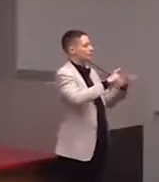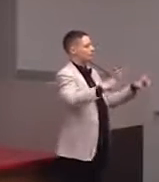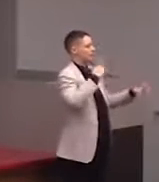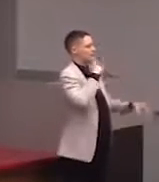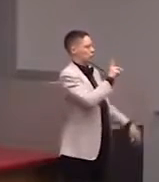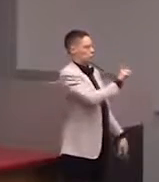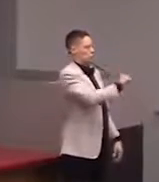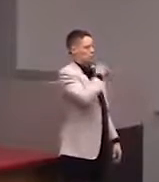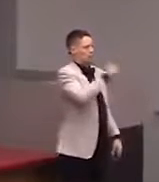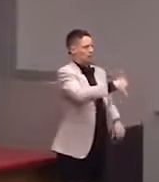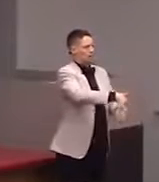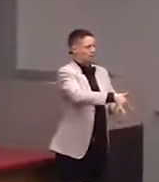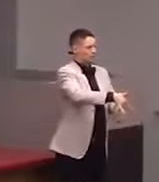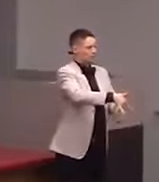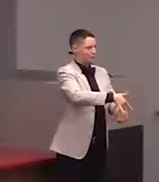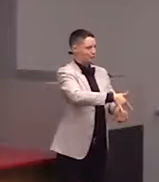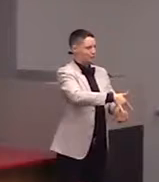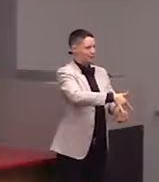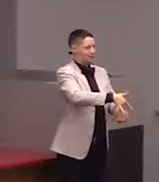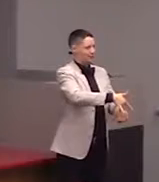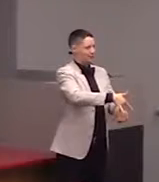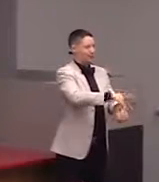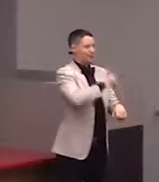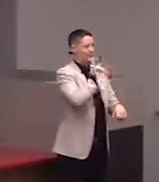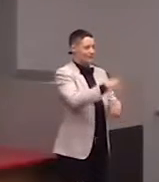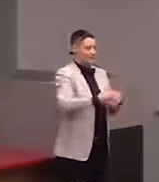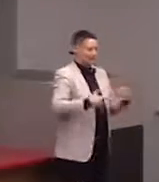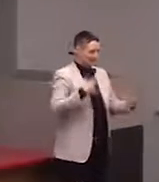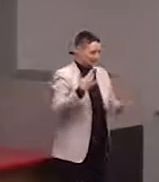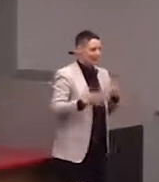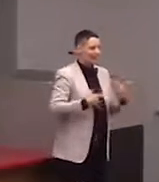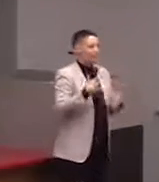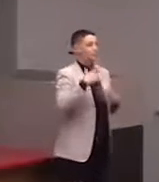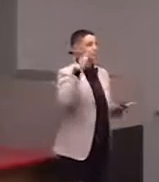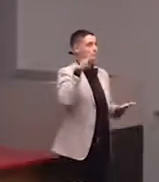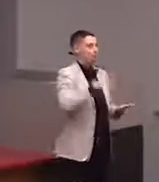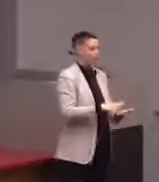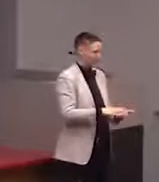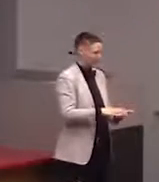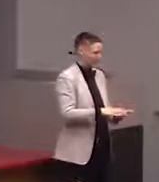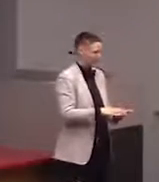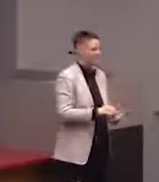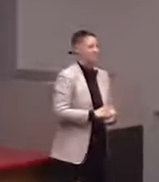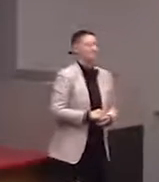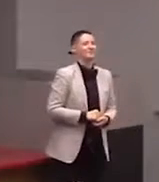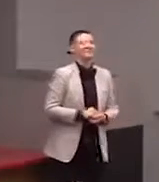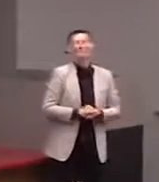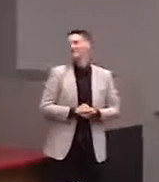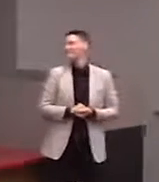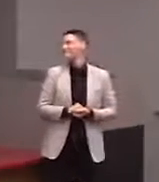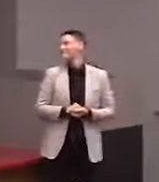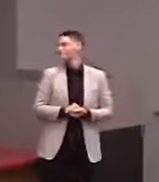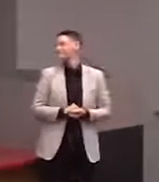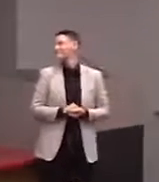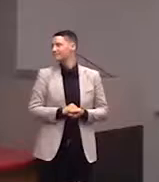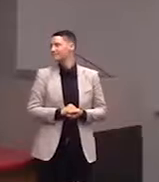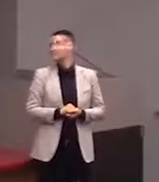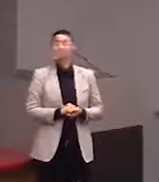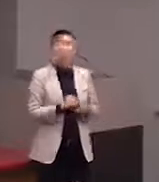that we're really excited to work on reducing. And, yeah if you have any more questions,